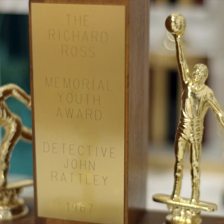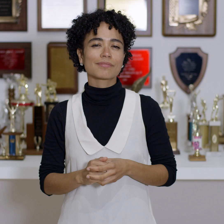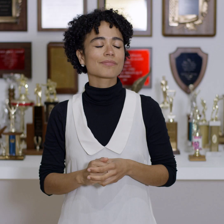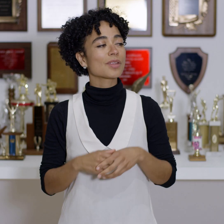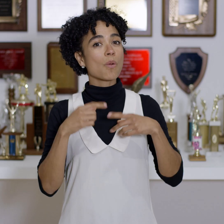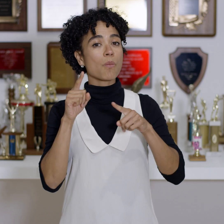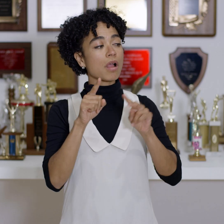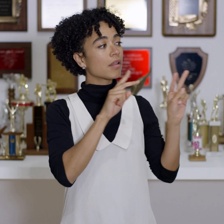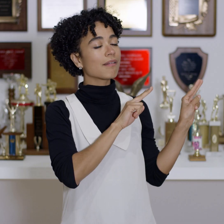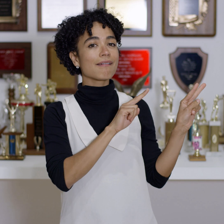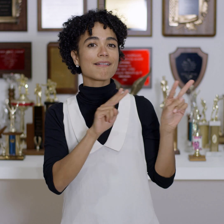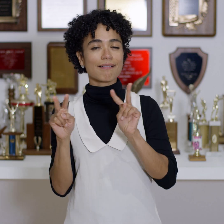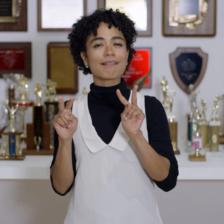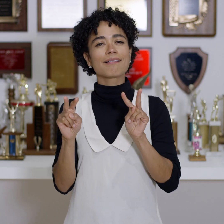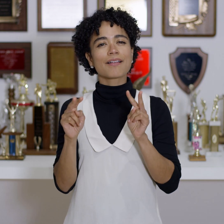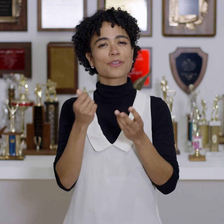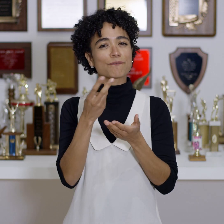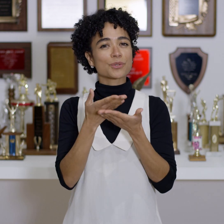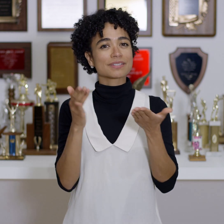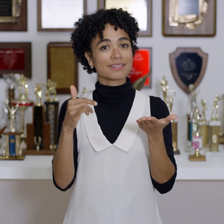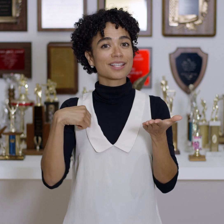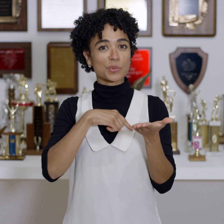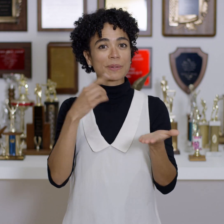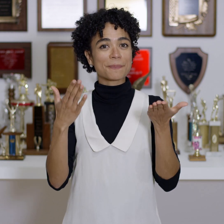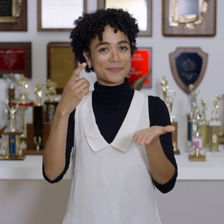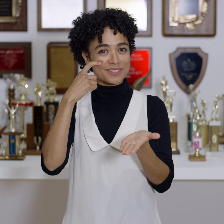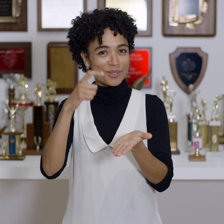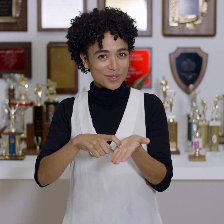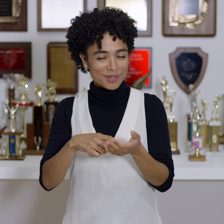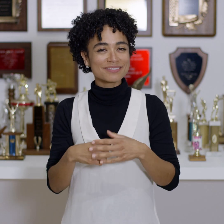While you look at this display, there are a few things you may notice.